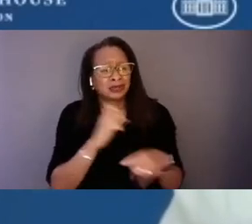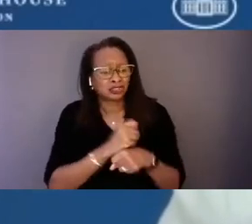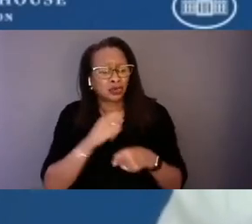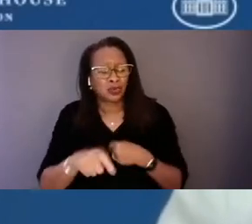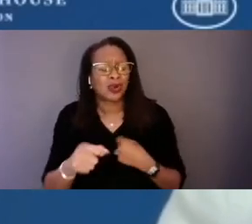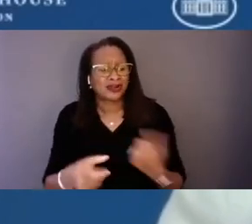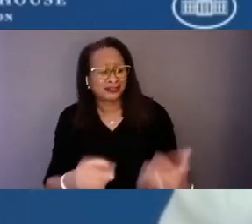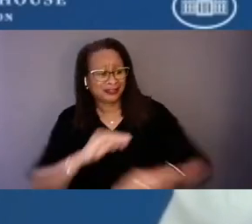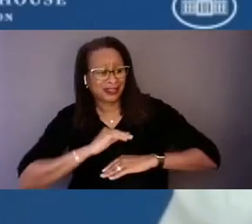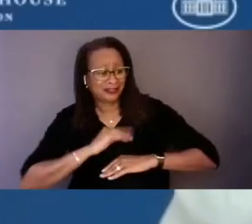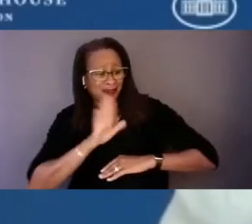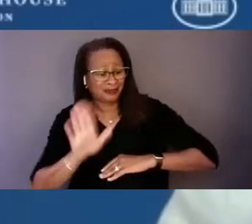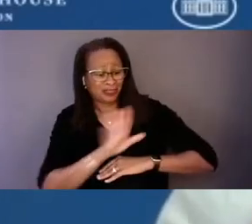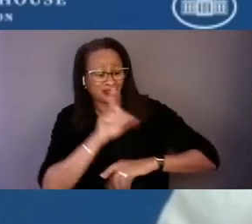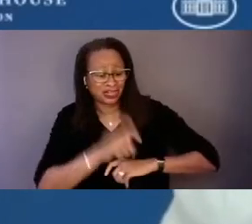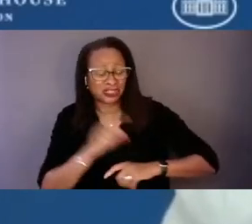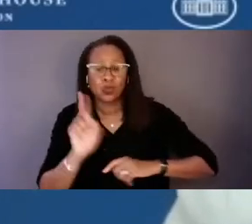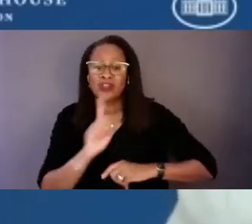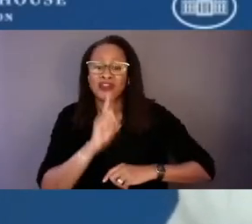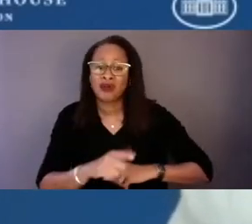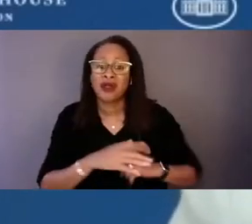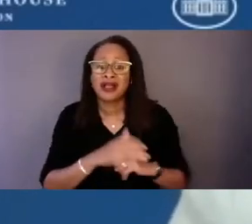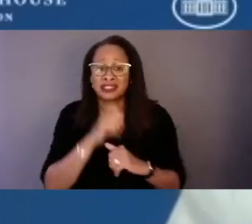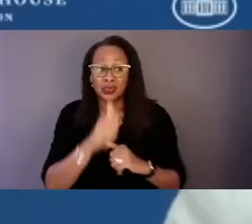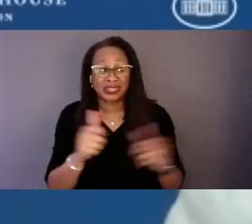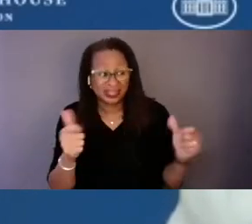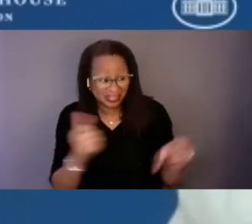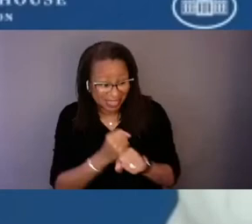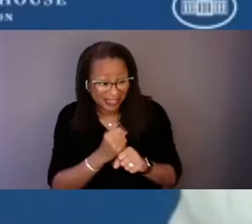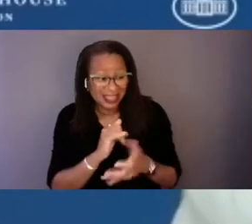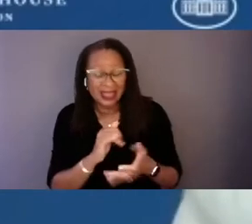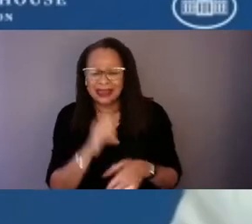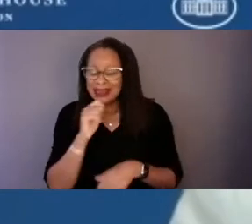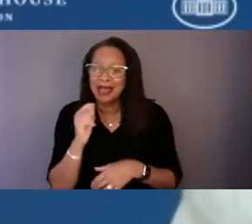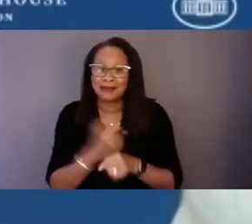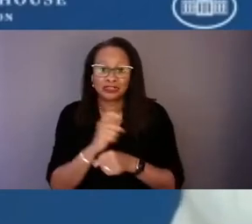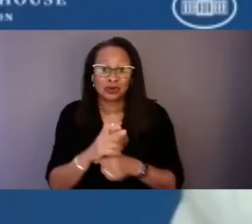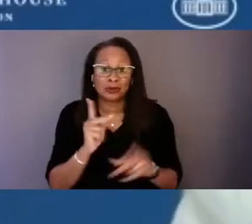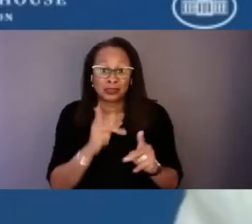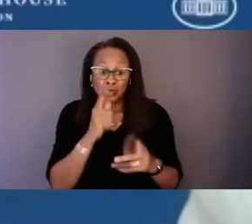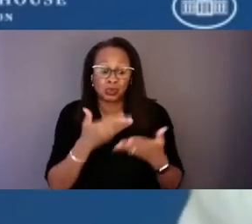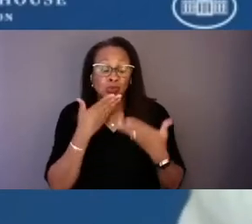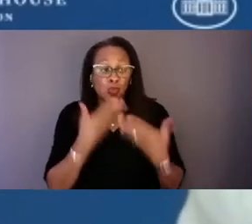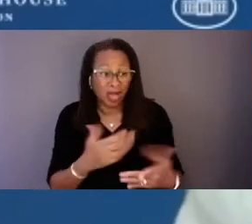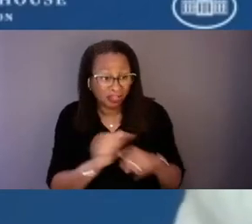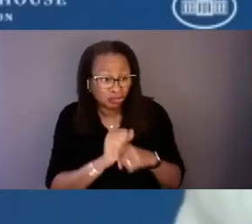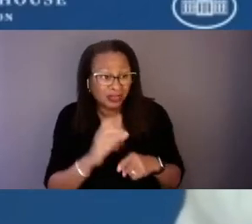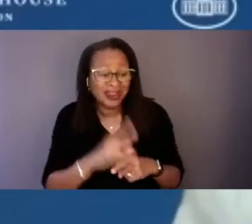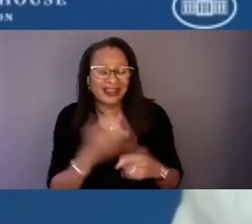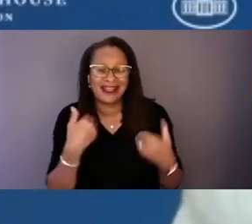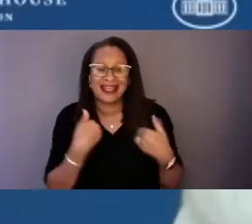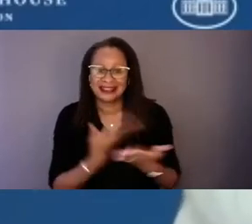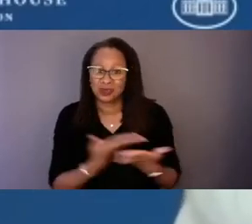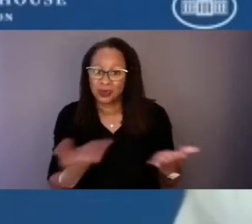so that not just do we want to make sure that someone is well-trained and equipped to answer the phone when someone is in crisis